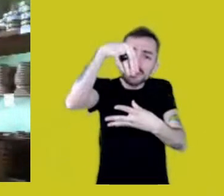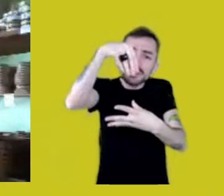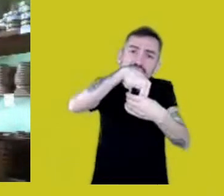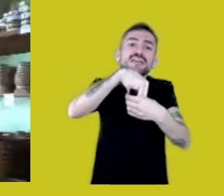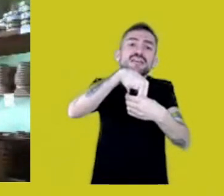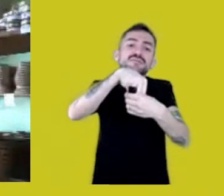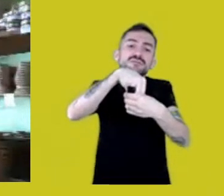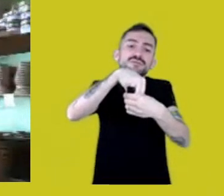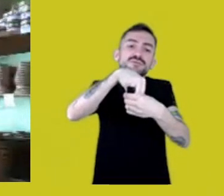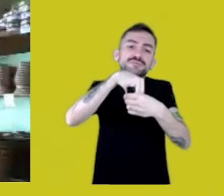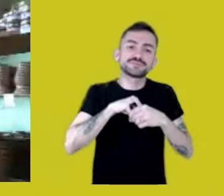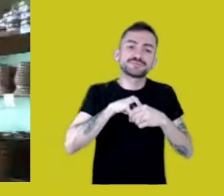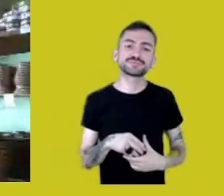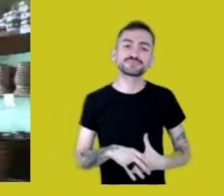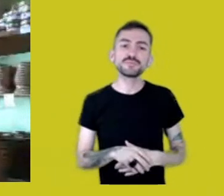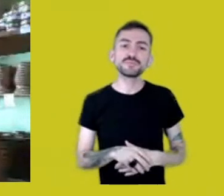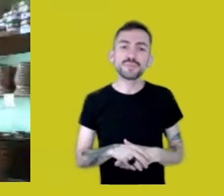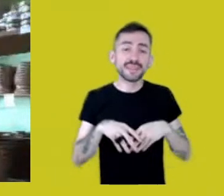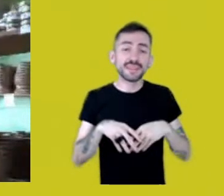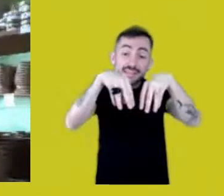This territory is life,